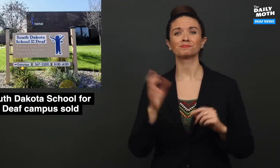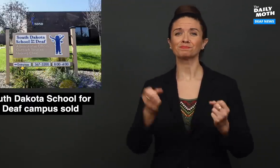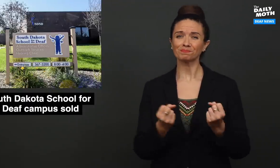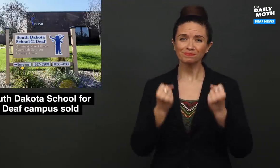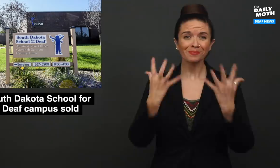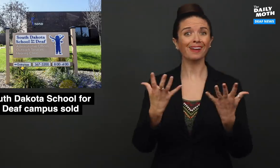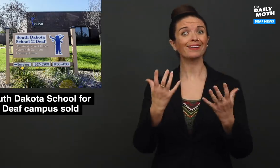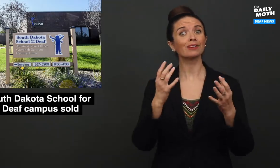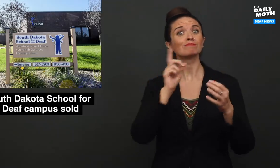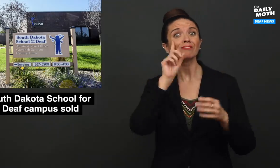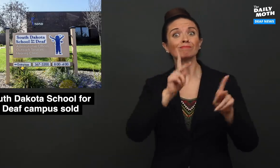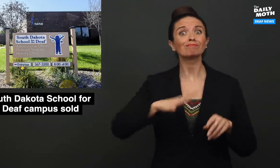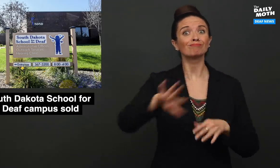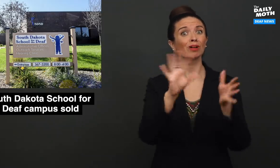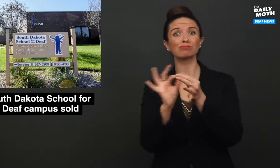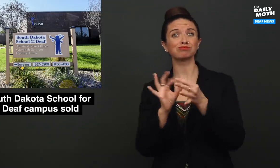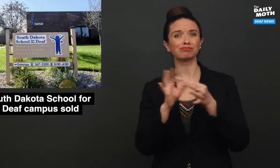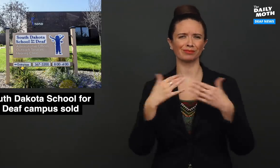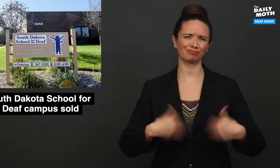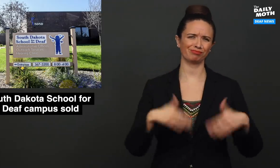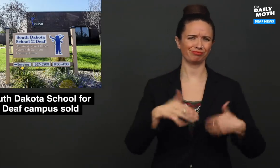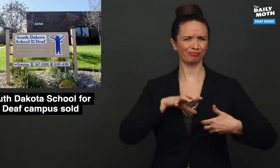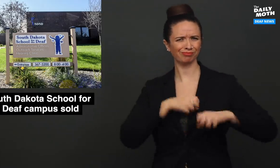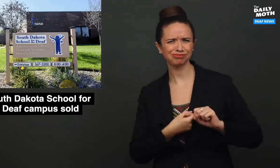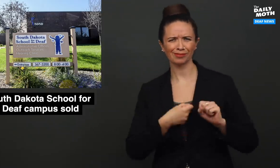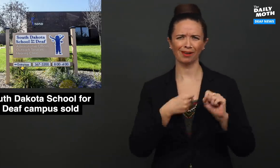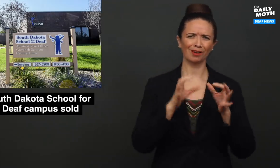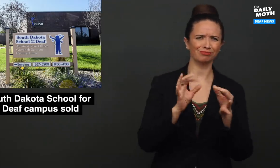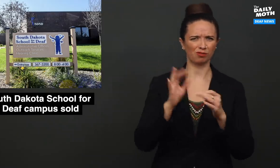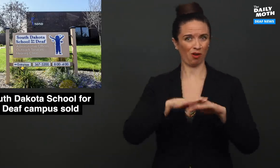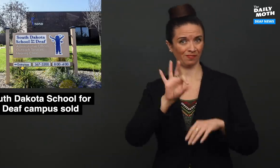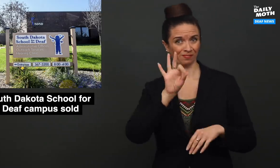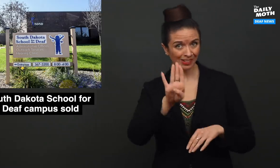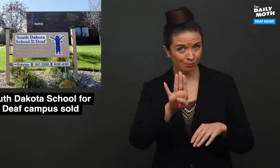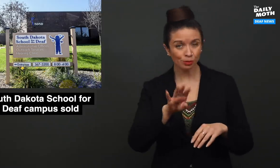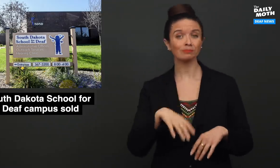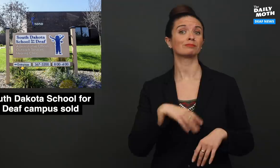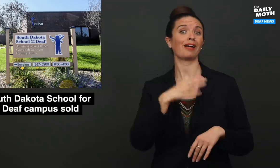Many have expressed negative feelings on Facebook posts